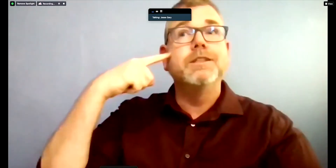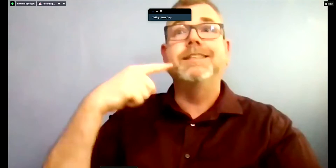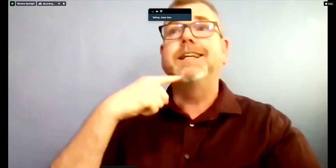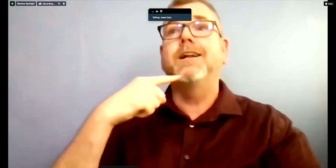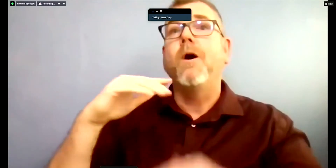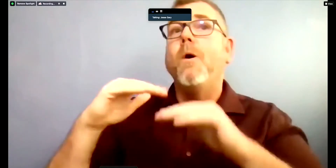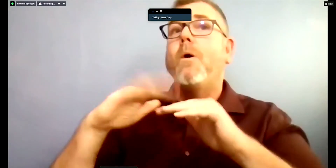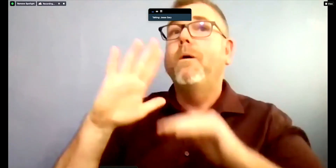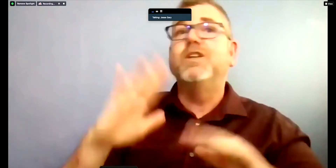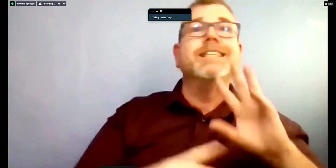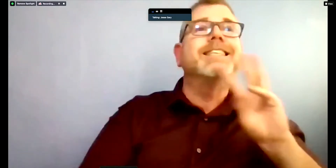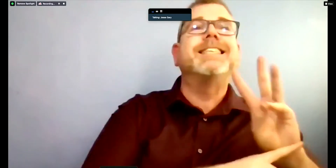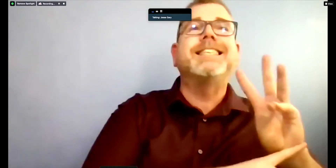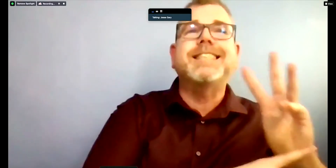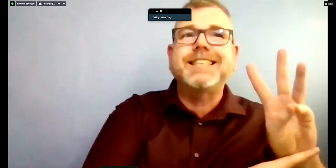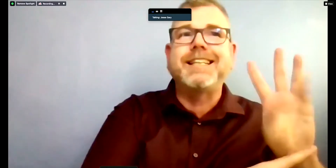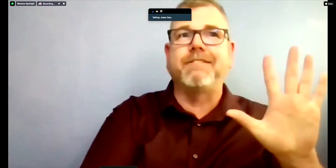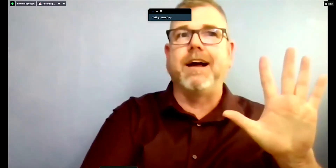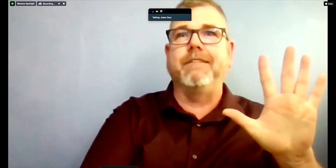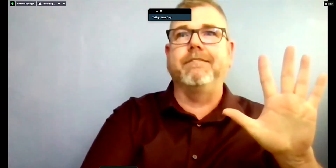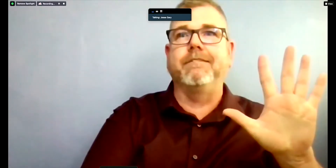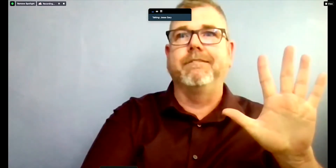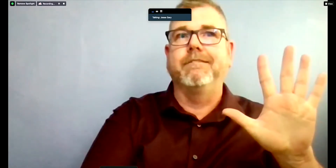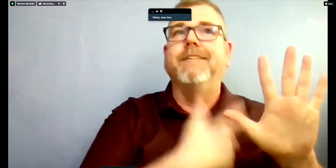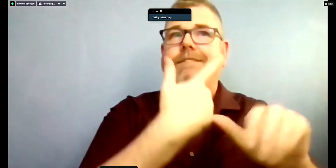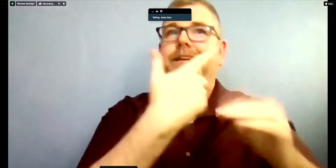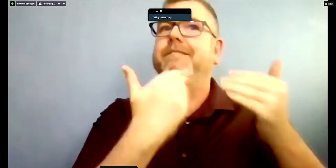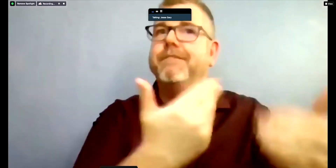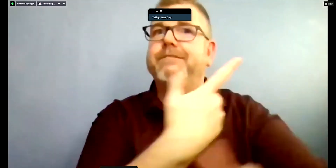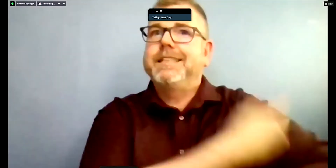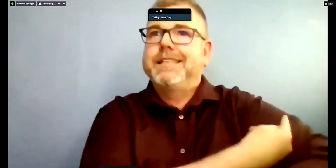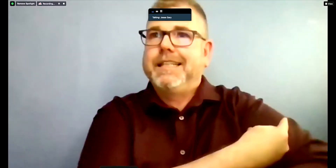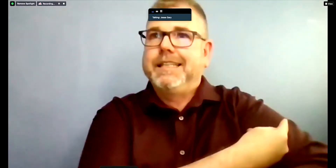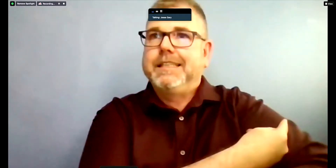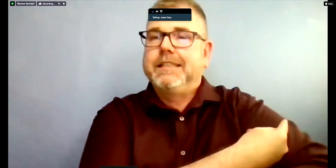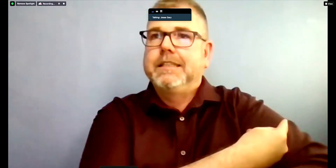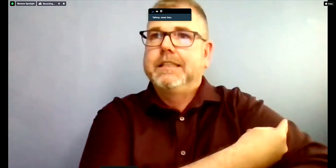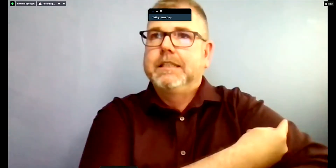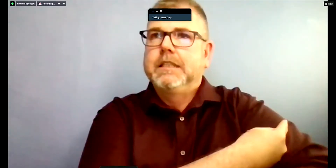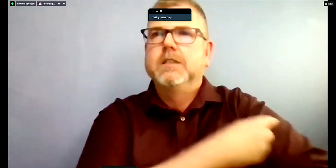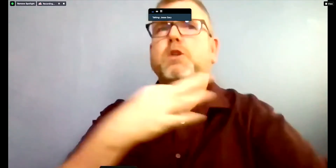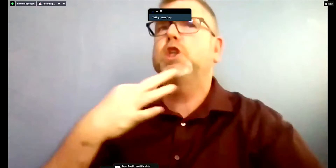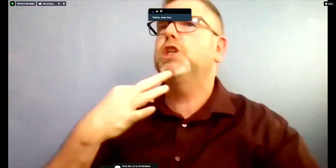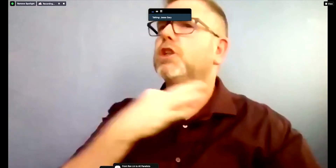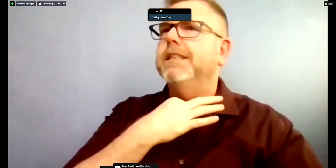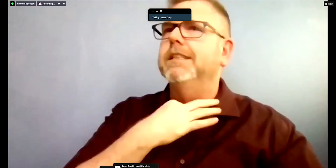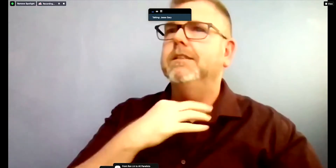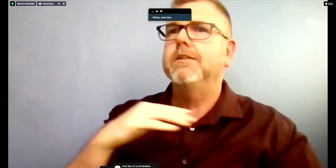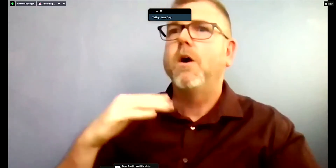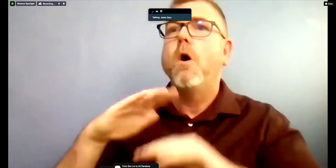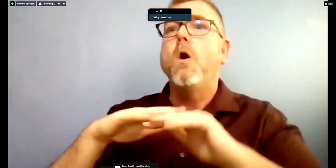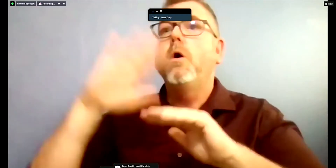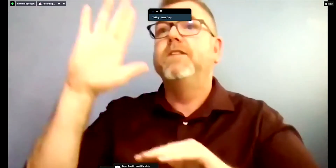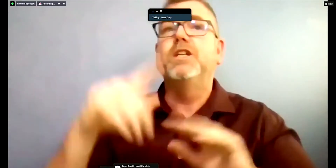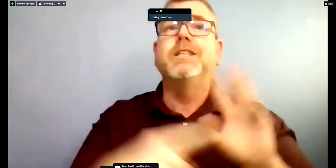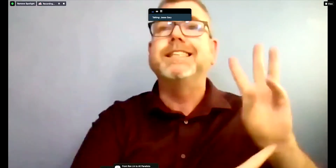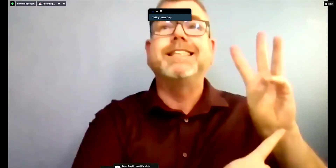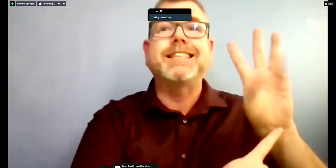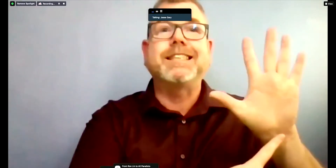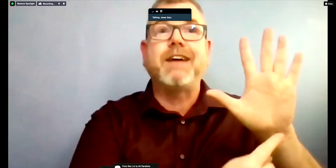long do you think it will be before people 65 and older can be vaccinated? and How much of